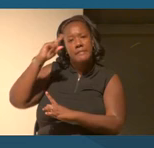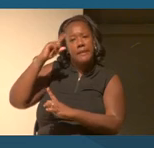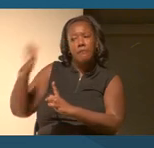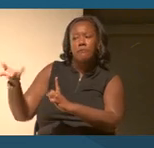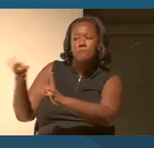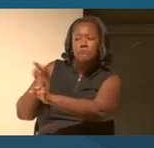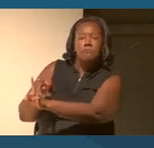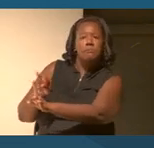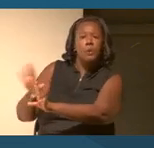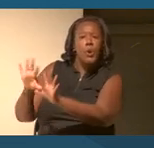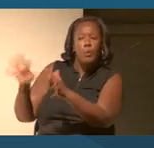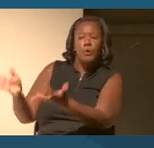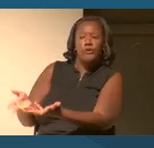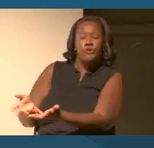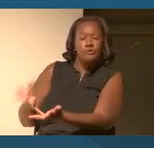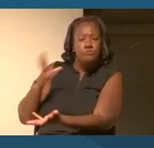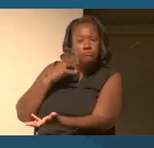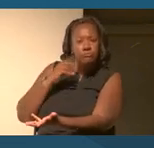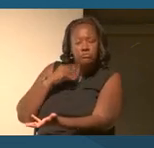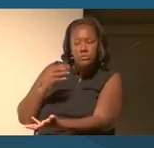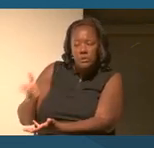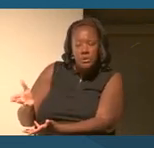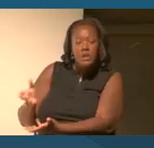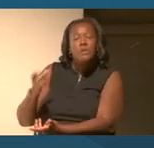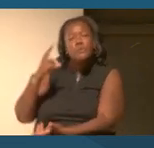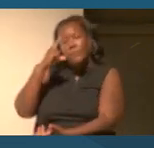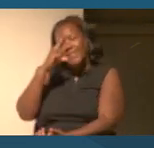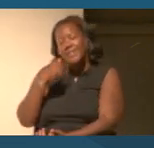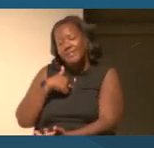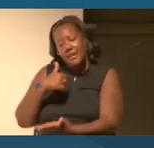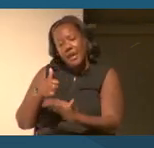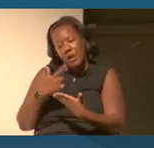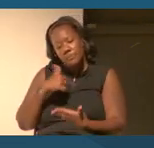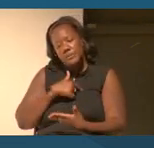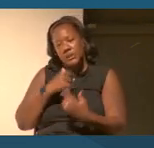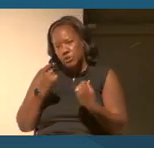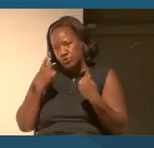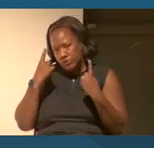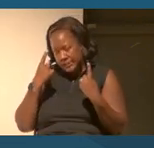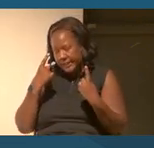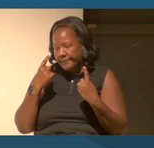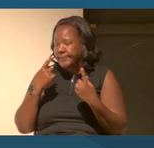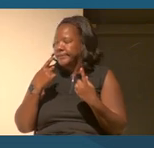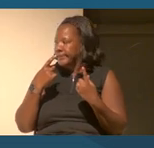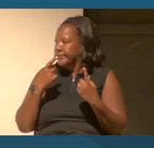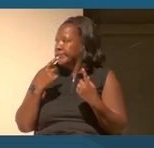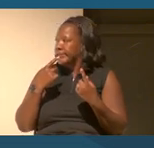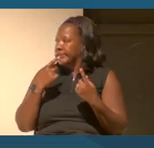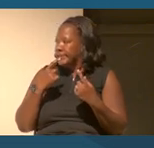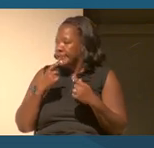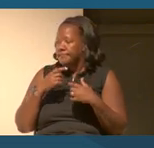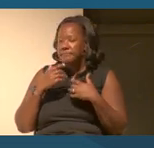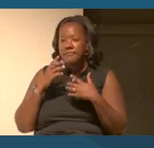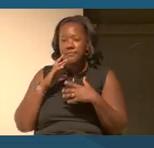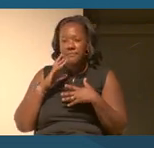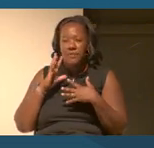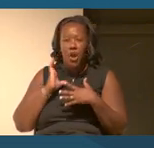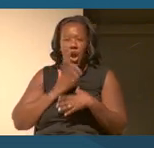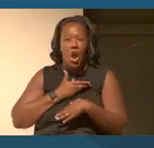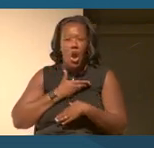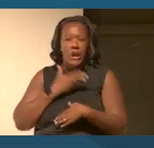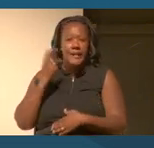And so I think that it really helps us understand the kind of our own historic positionality.